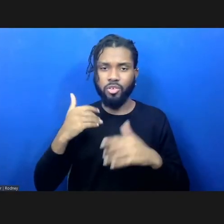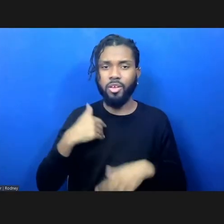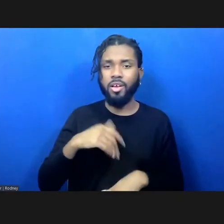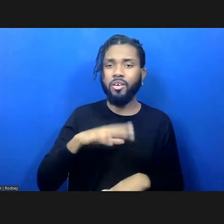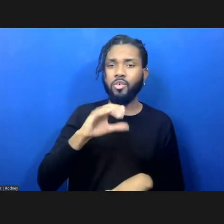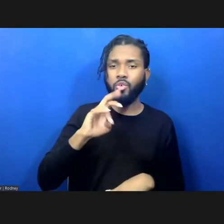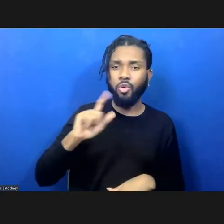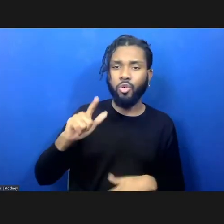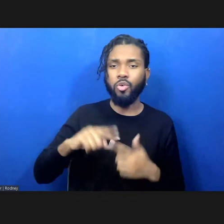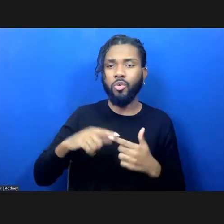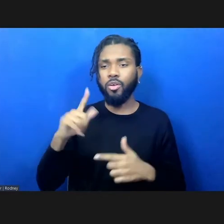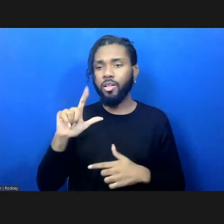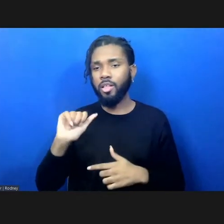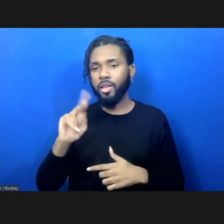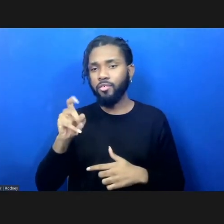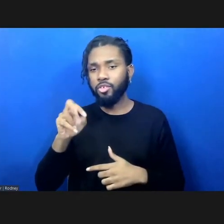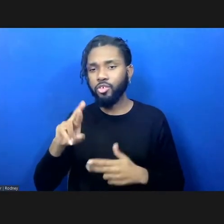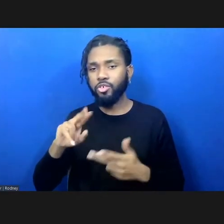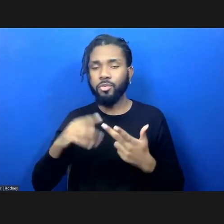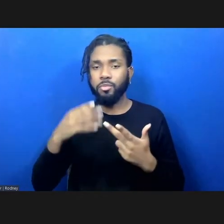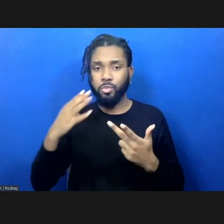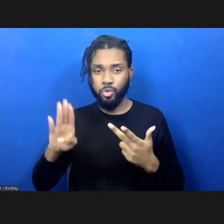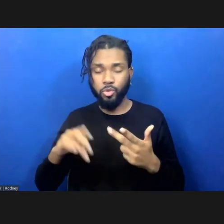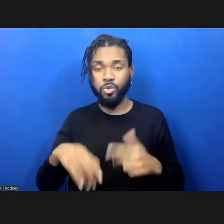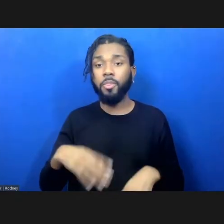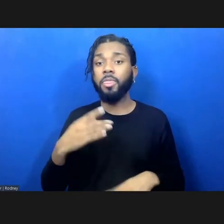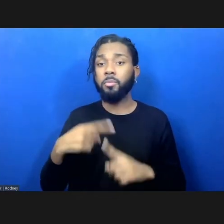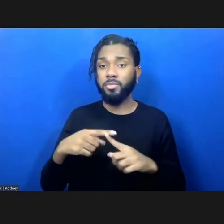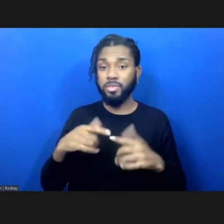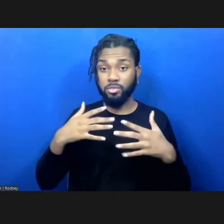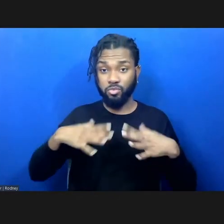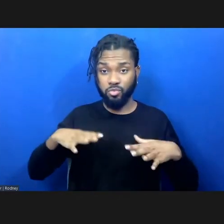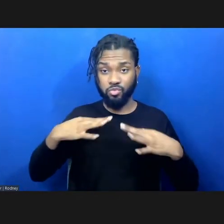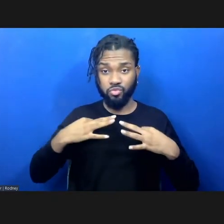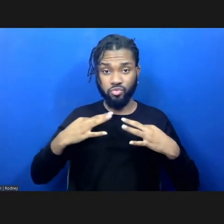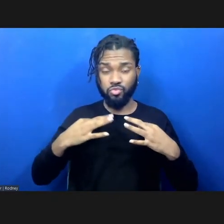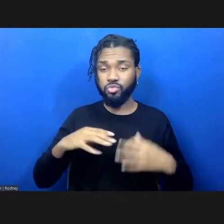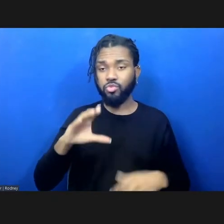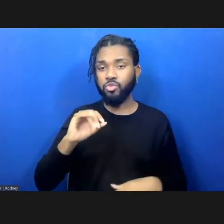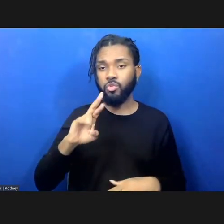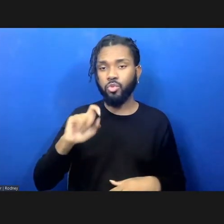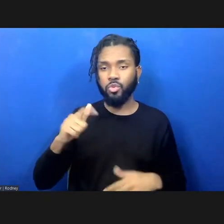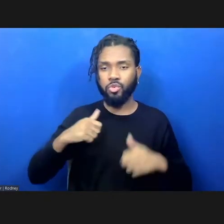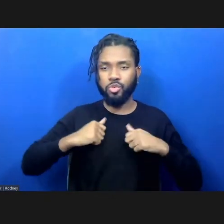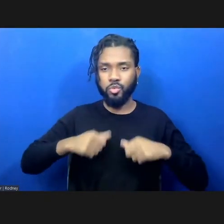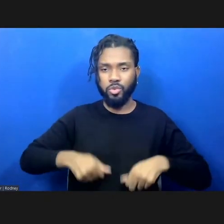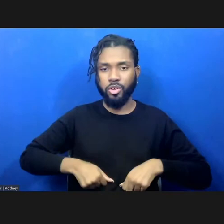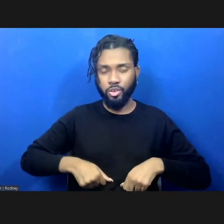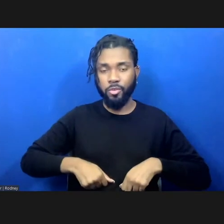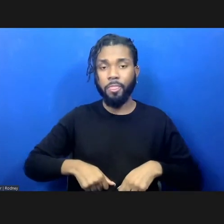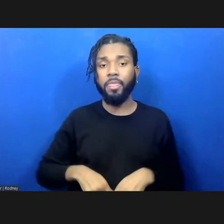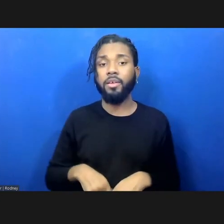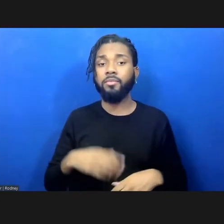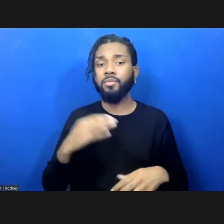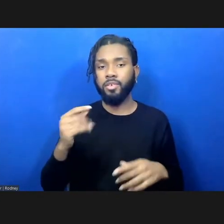and blues, and I'm more wearing a coral sweater, and I have coral lips.